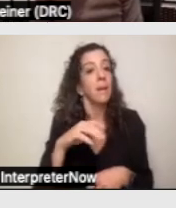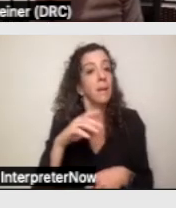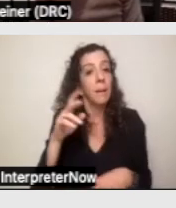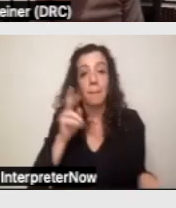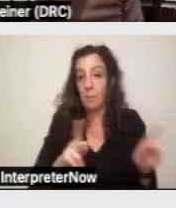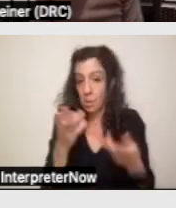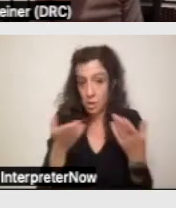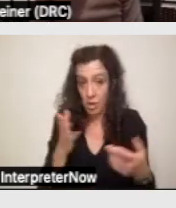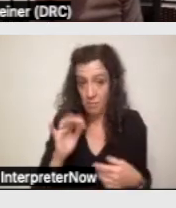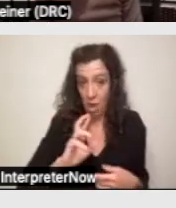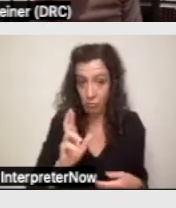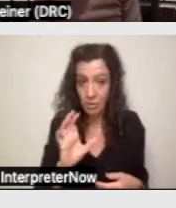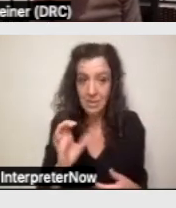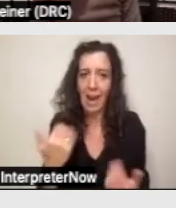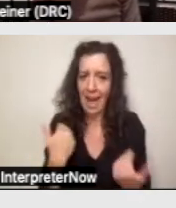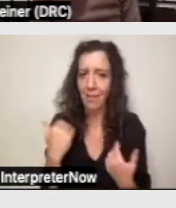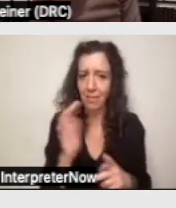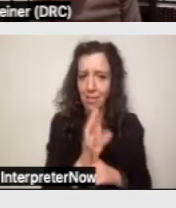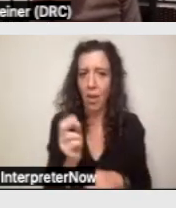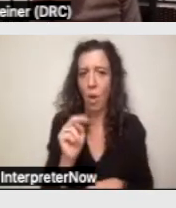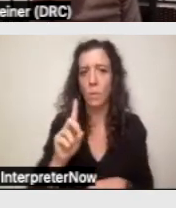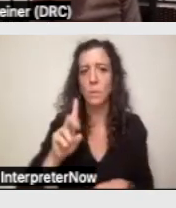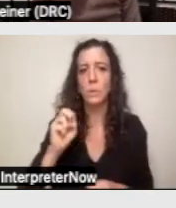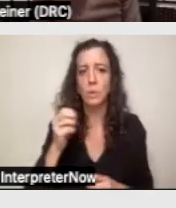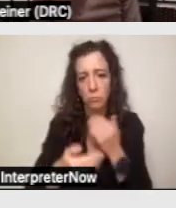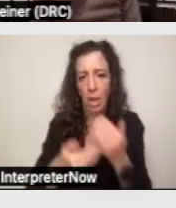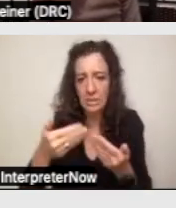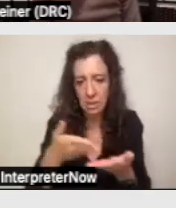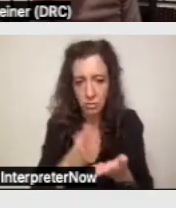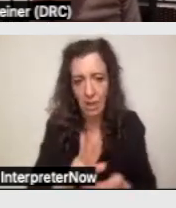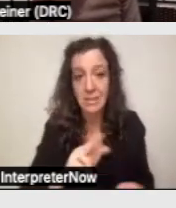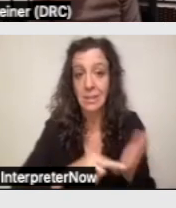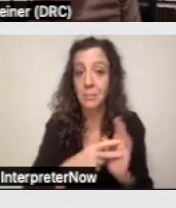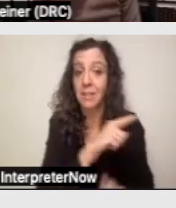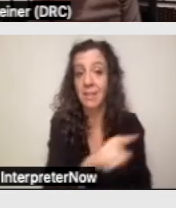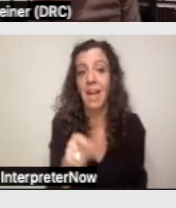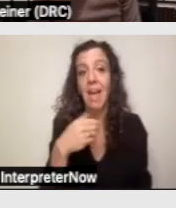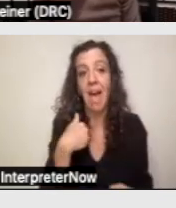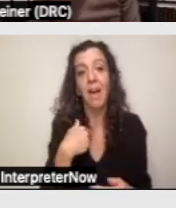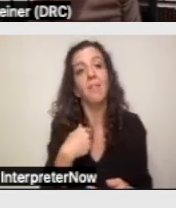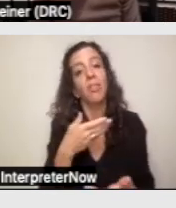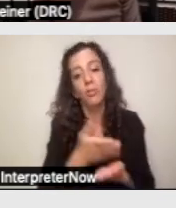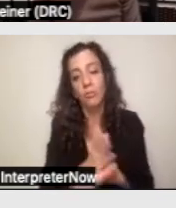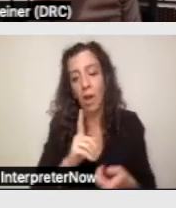This means that people have the right to a written notice, often called a notice of action,